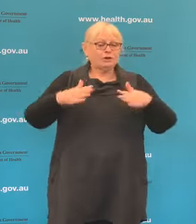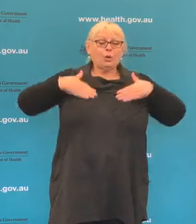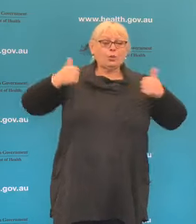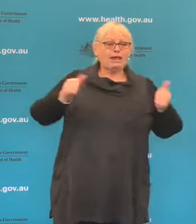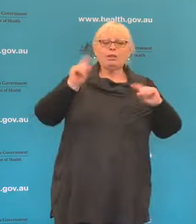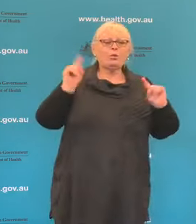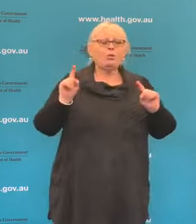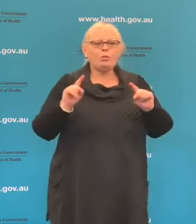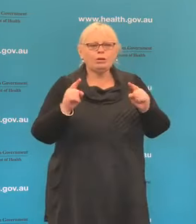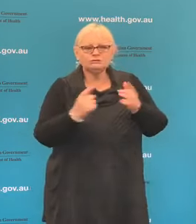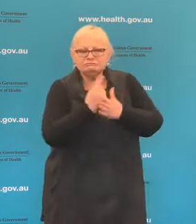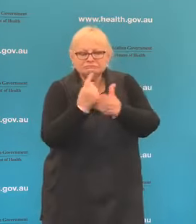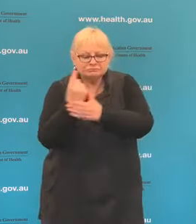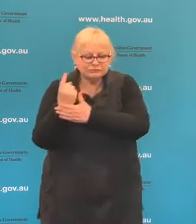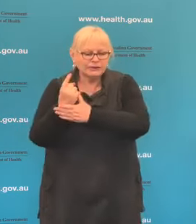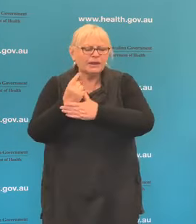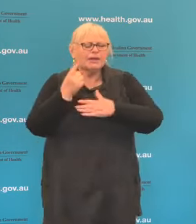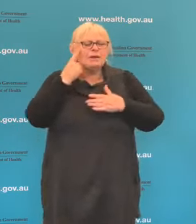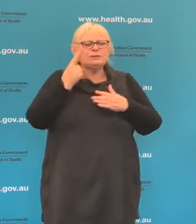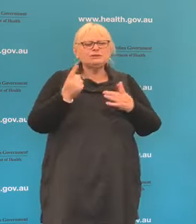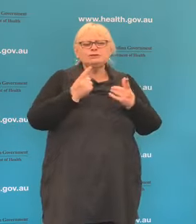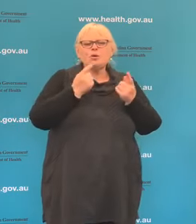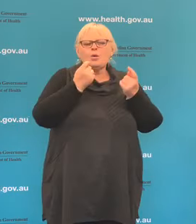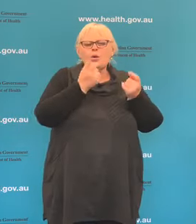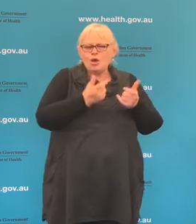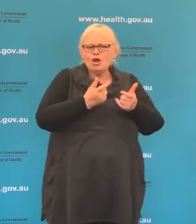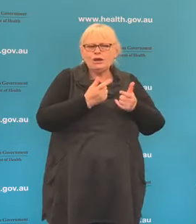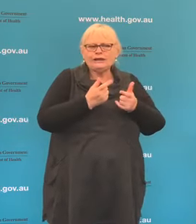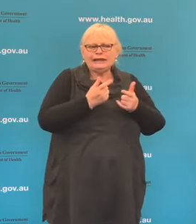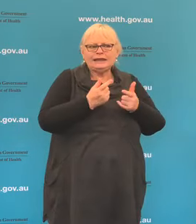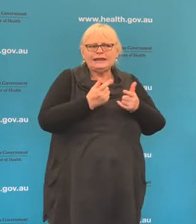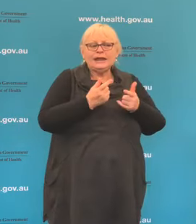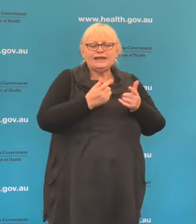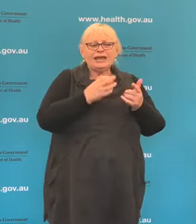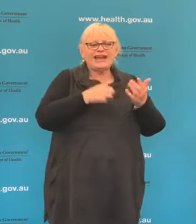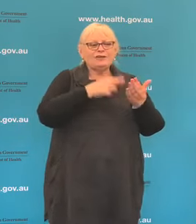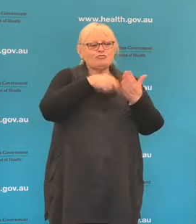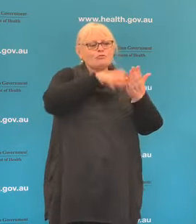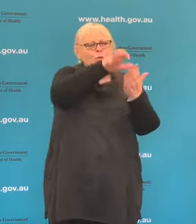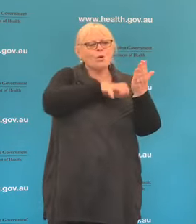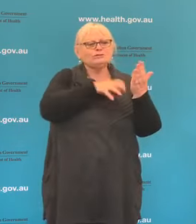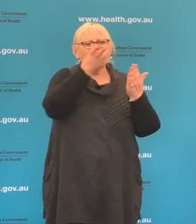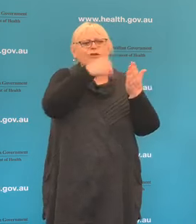that what we saw very early on was reports coming out of China about the